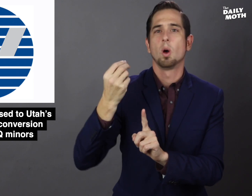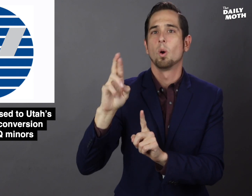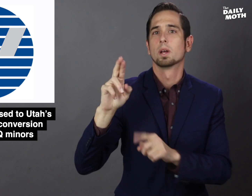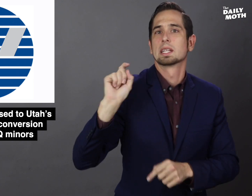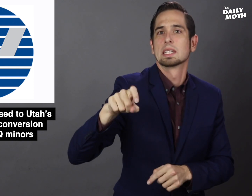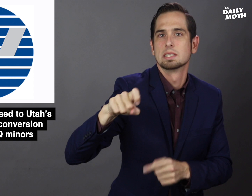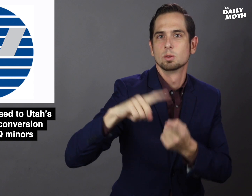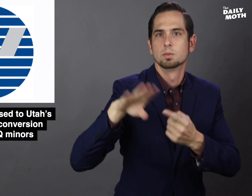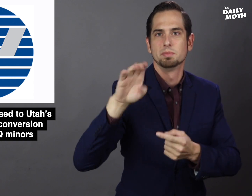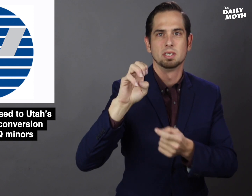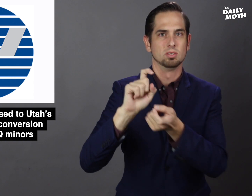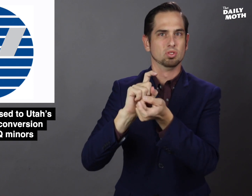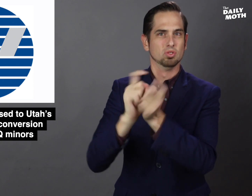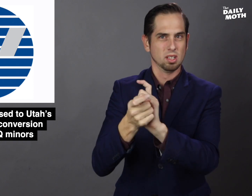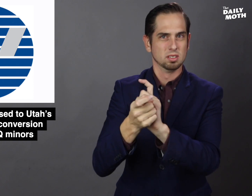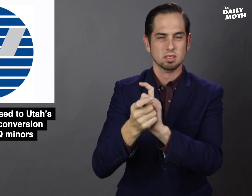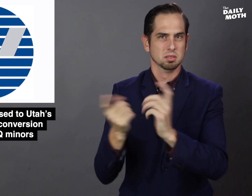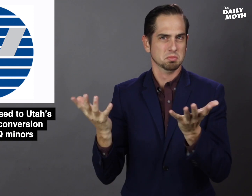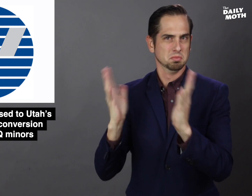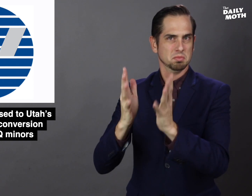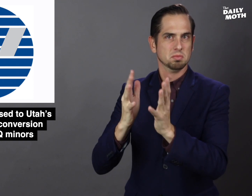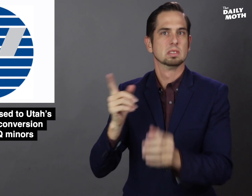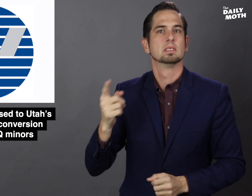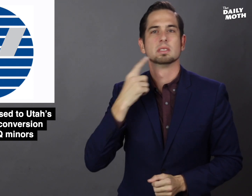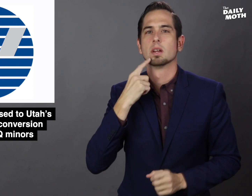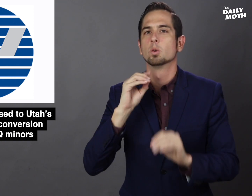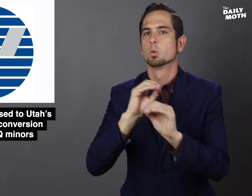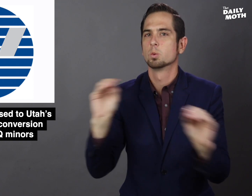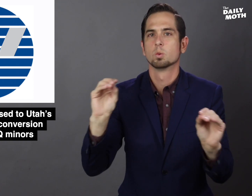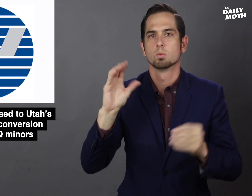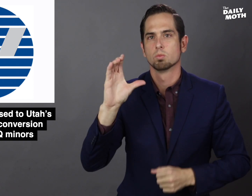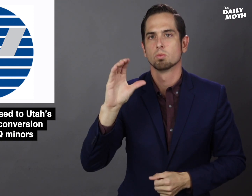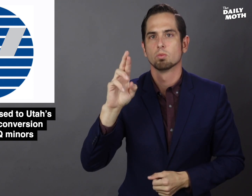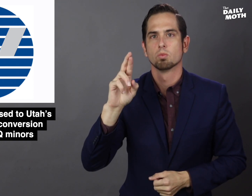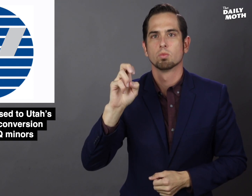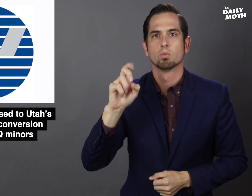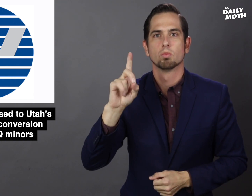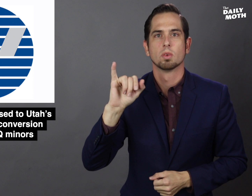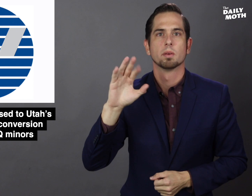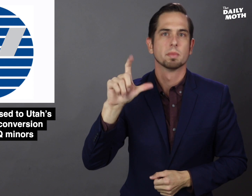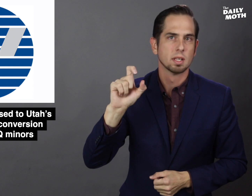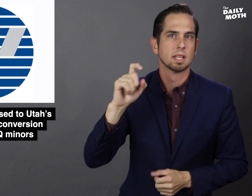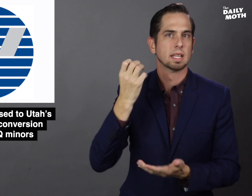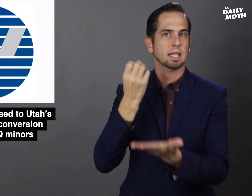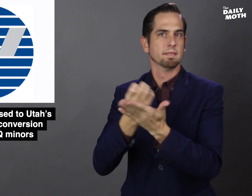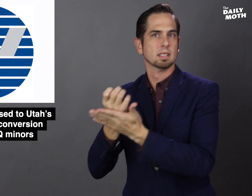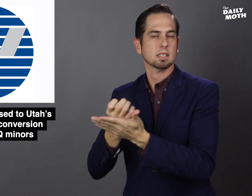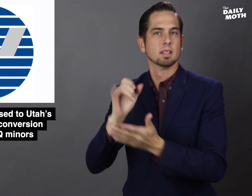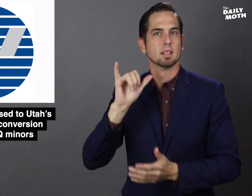or needs to be changed and that there is no credible evidence